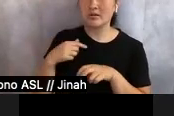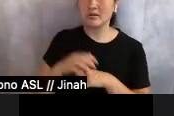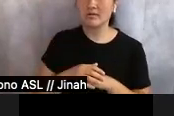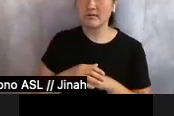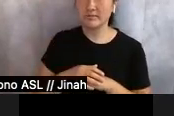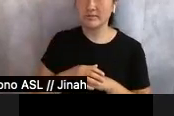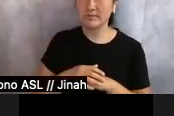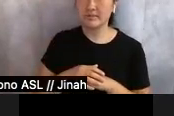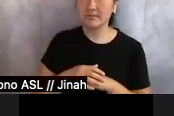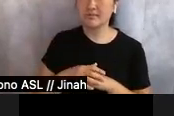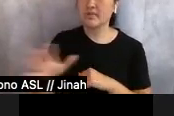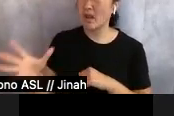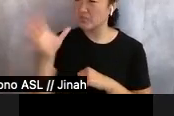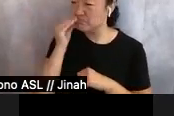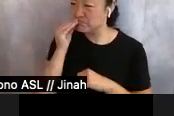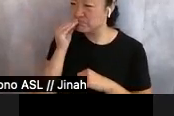"Shut up, can we just hear her play?"